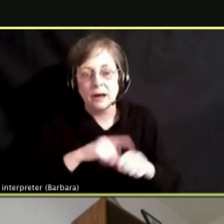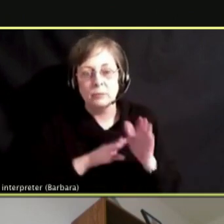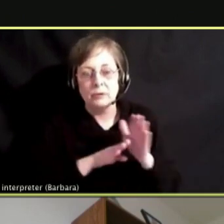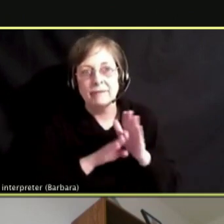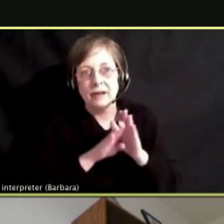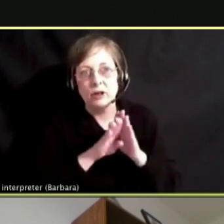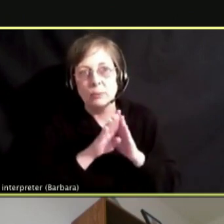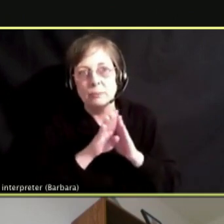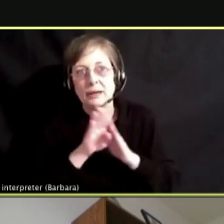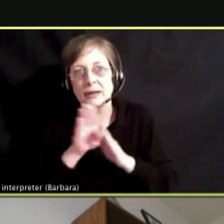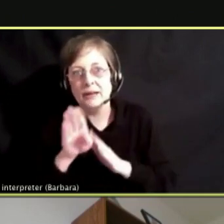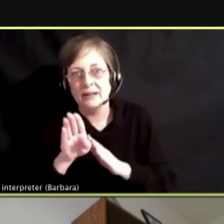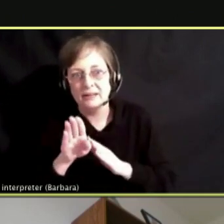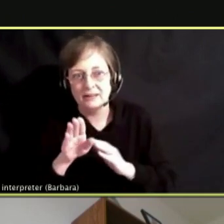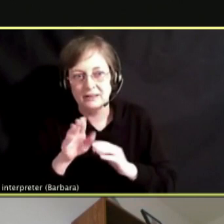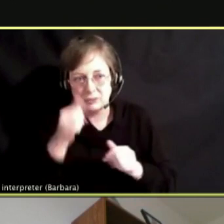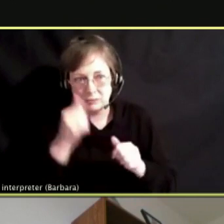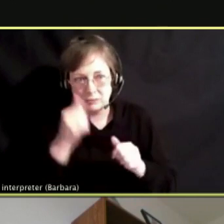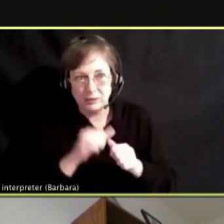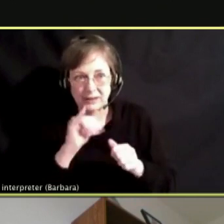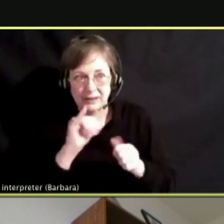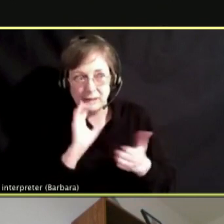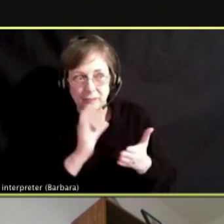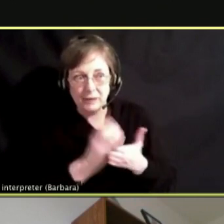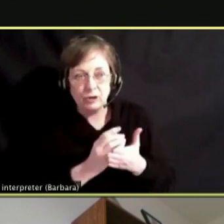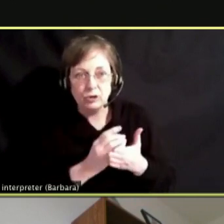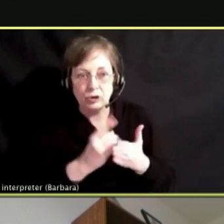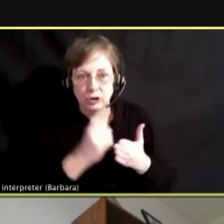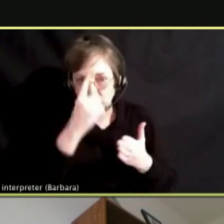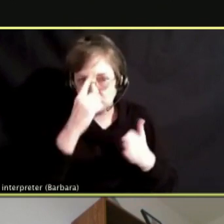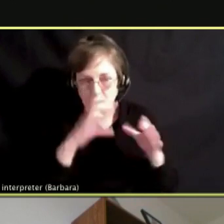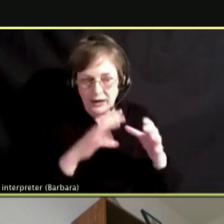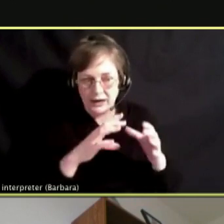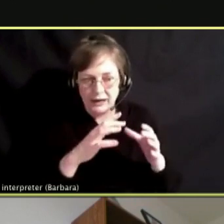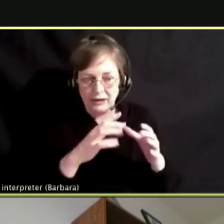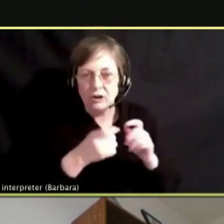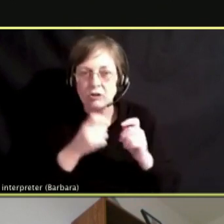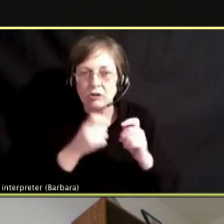THE BRAIN WAS GETTING BLUER AND SO THE NEURAL CONNECTIONS ARE FORMING SHOULD WE TALK ABOUT